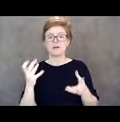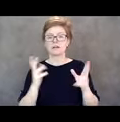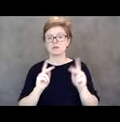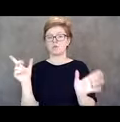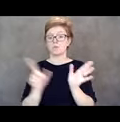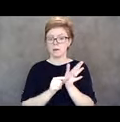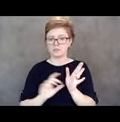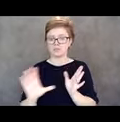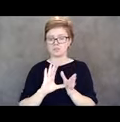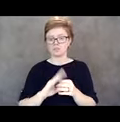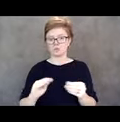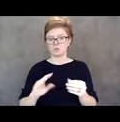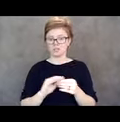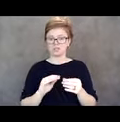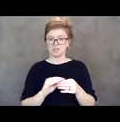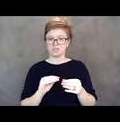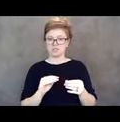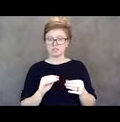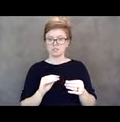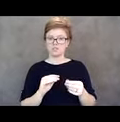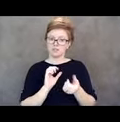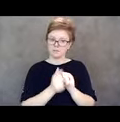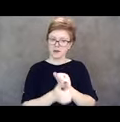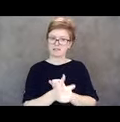and also to pass bills as far as the ADA.